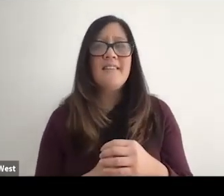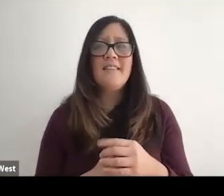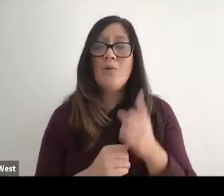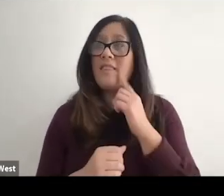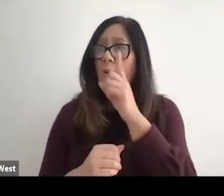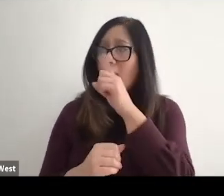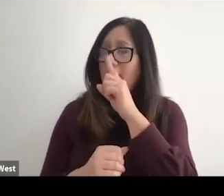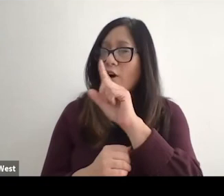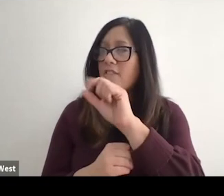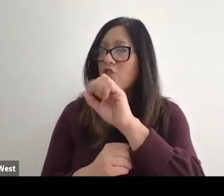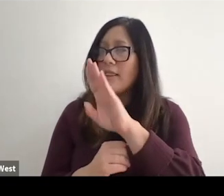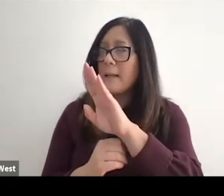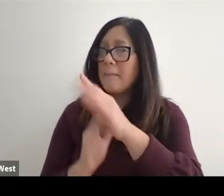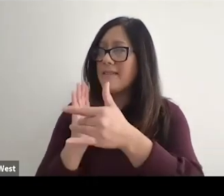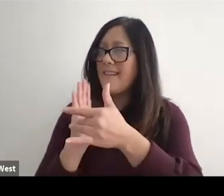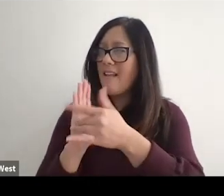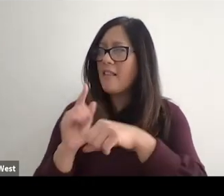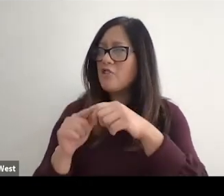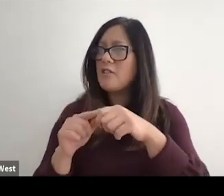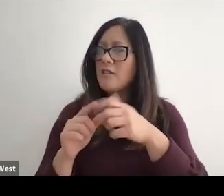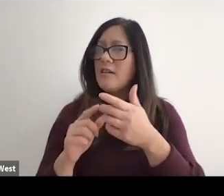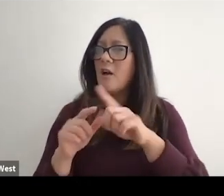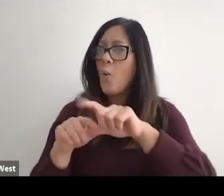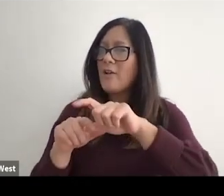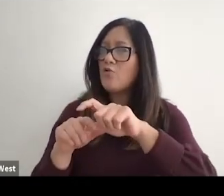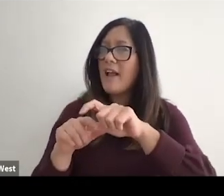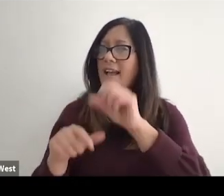limb technology? You know when you ran the Southwest Conference against Michael Johnson